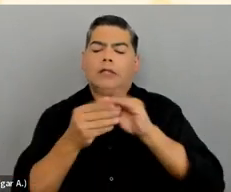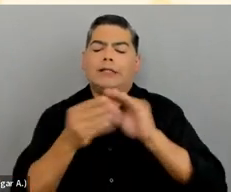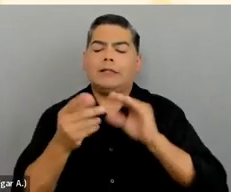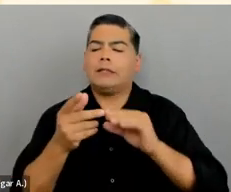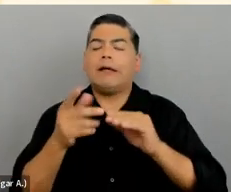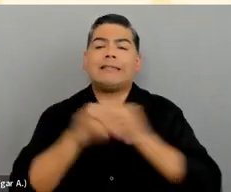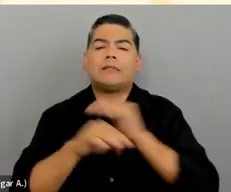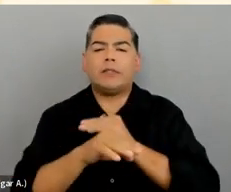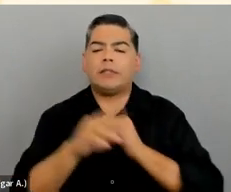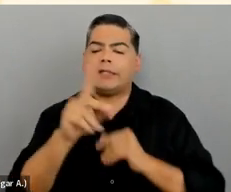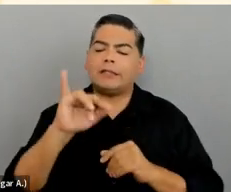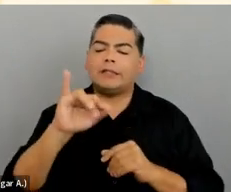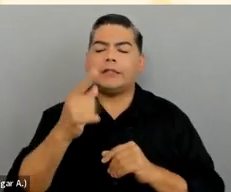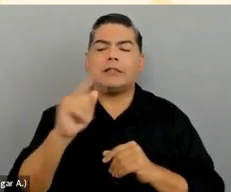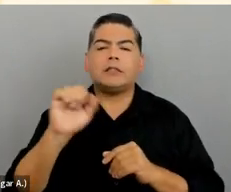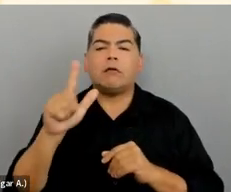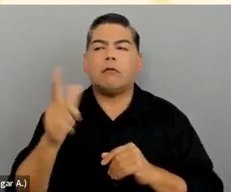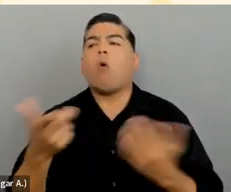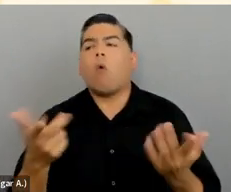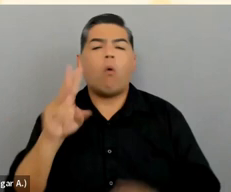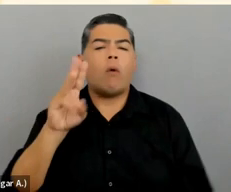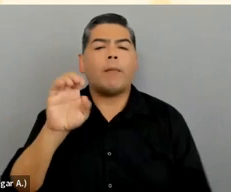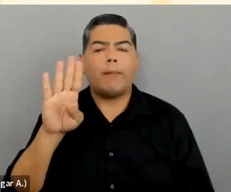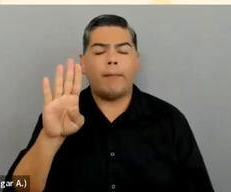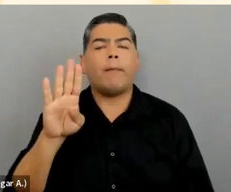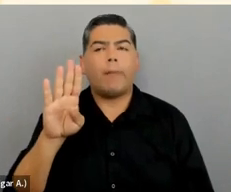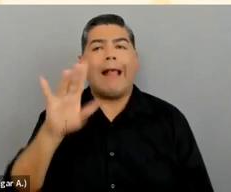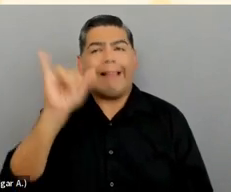or web accessibility, we really need to think about the basics.